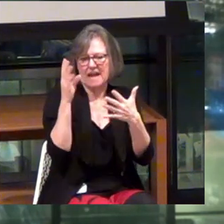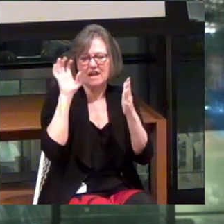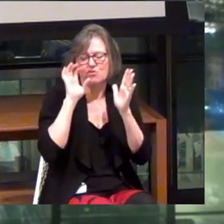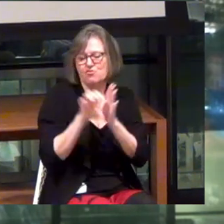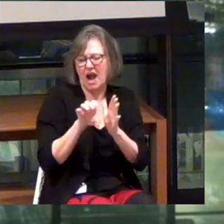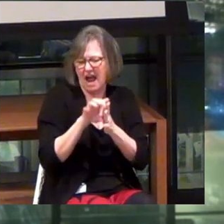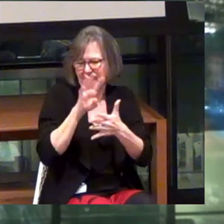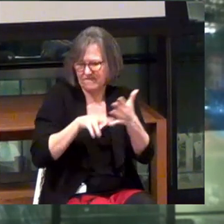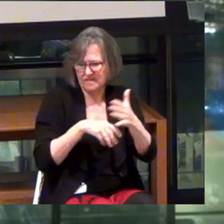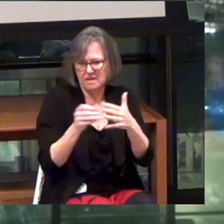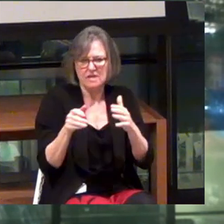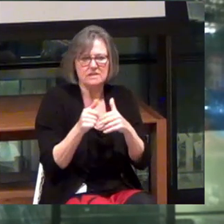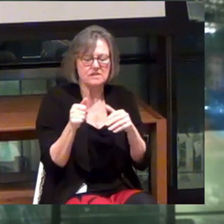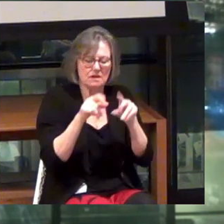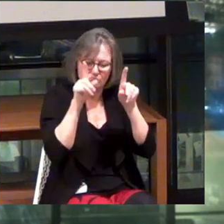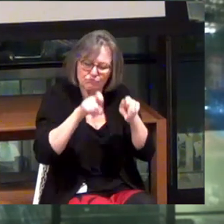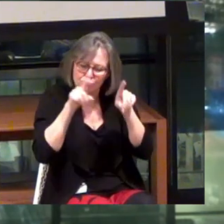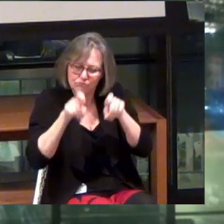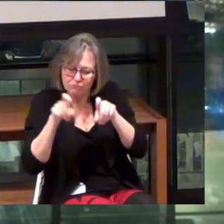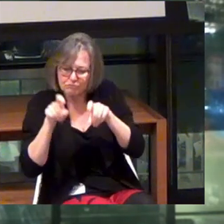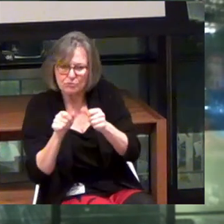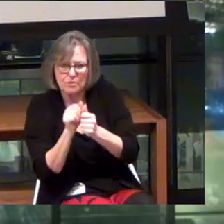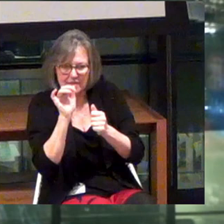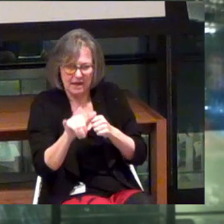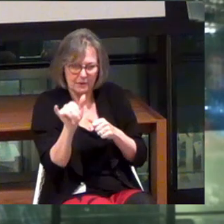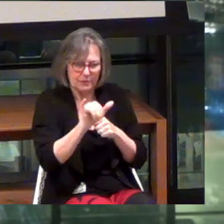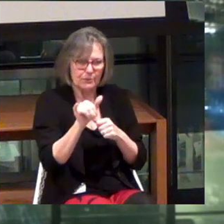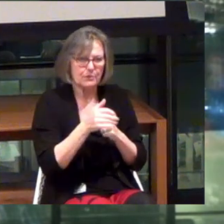And we did some sonification testing in there as well.